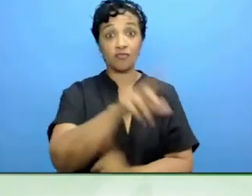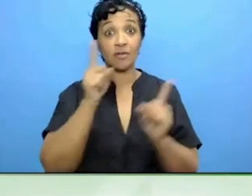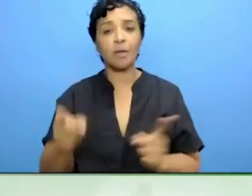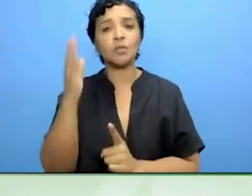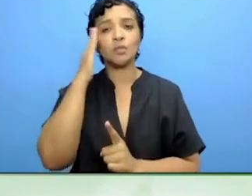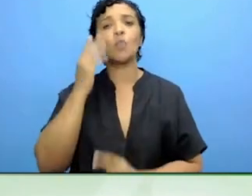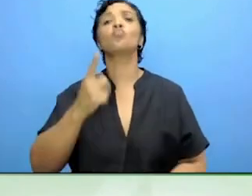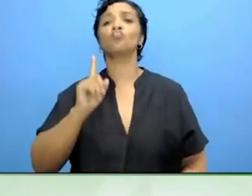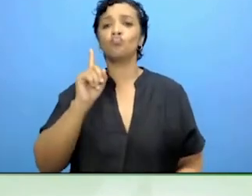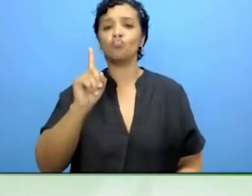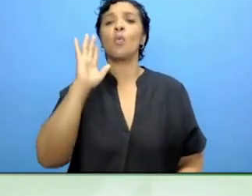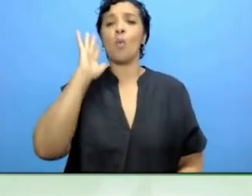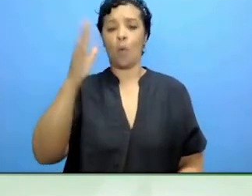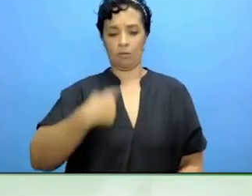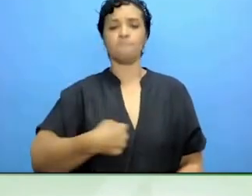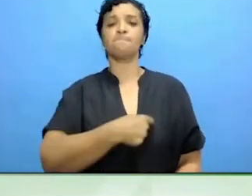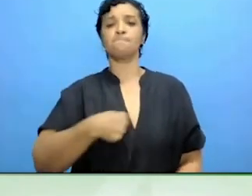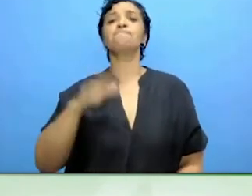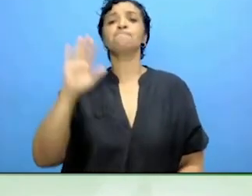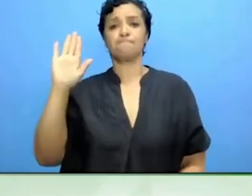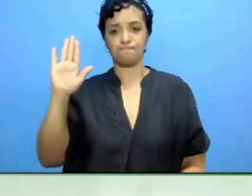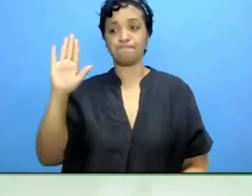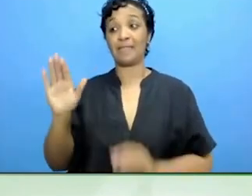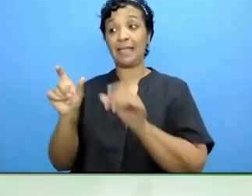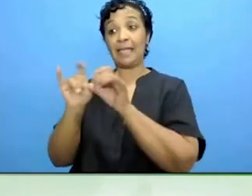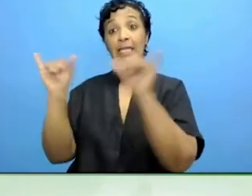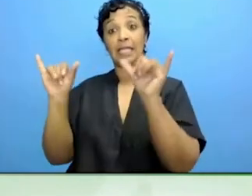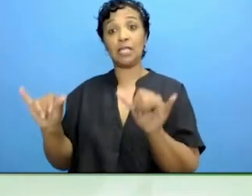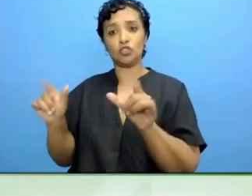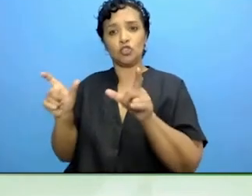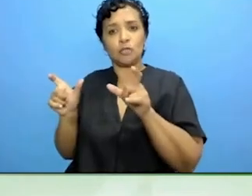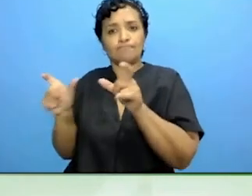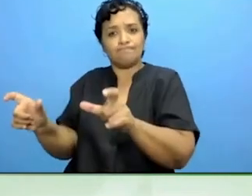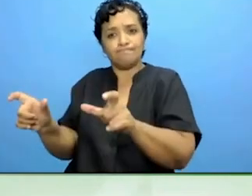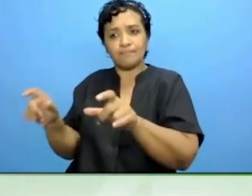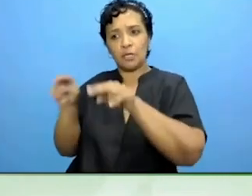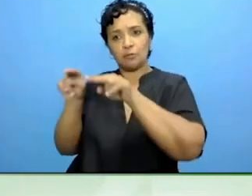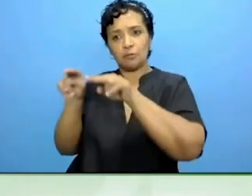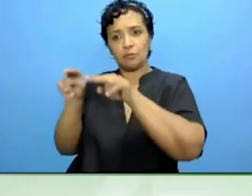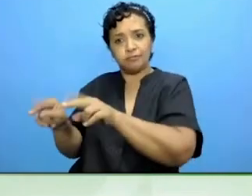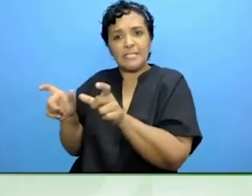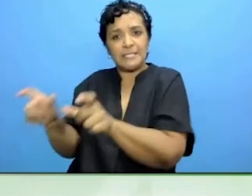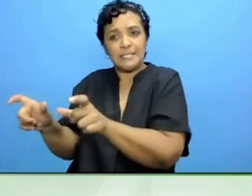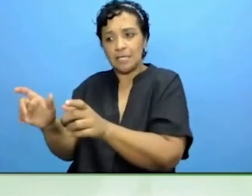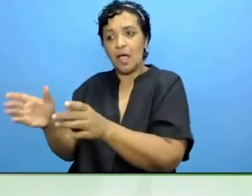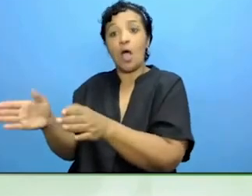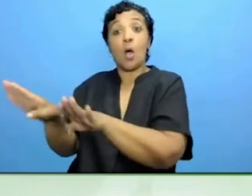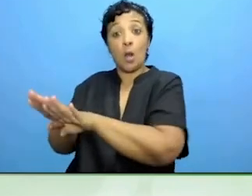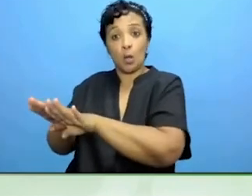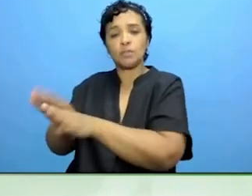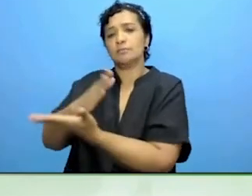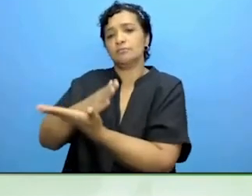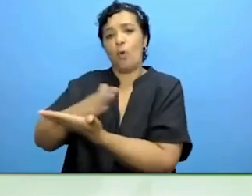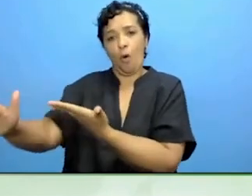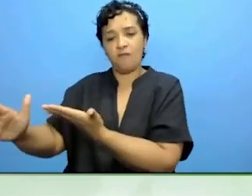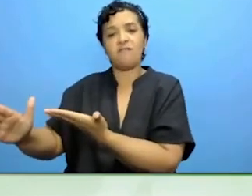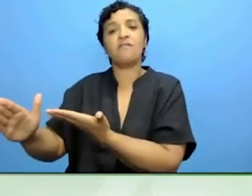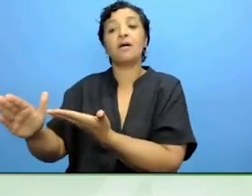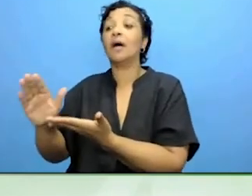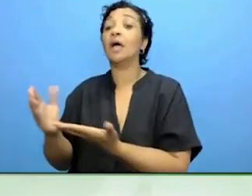away from institutions and institutional care, to much more community based services, services that are based on personal need and